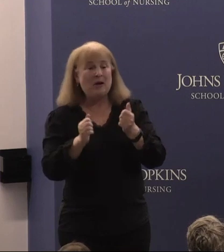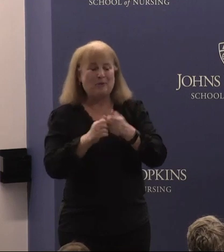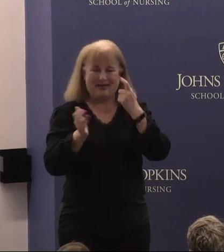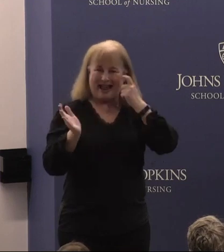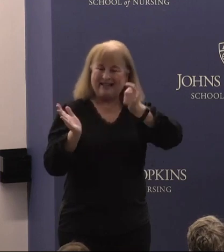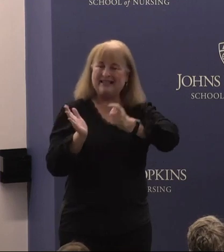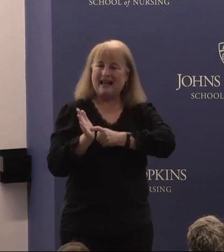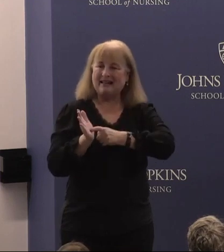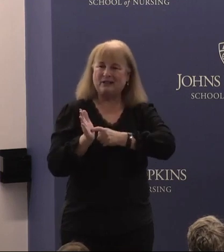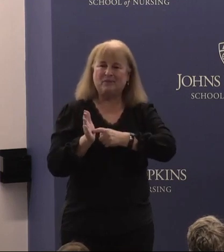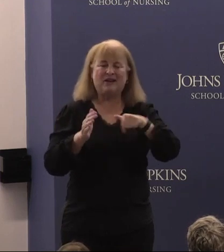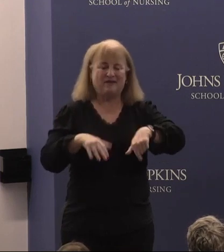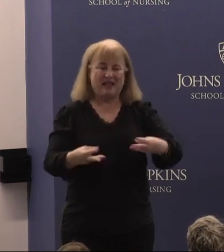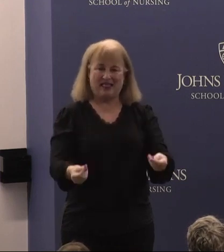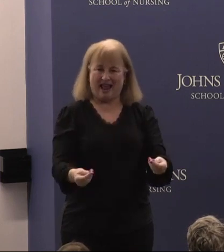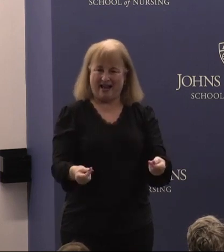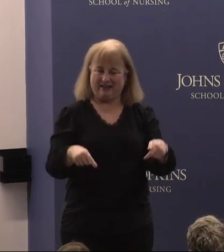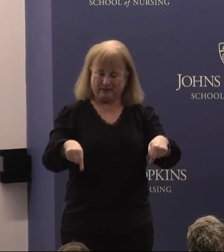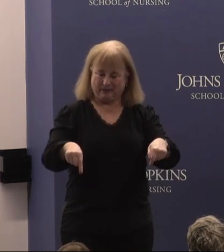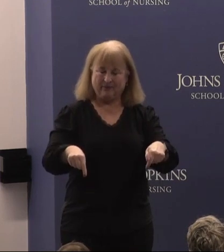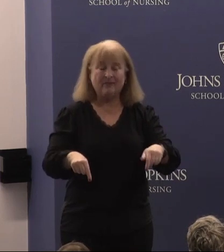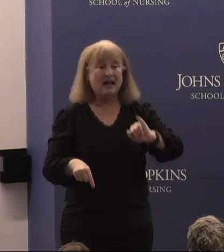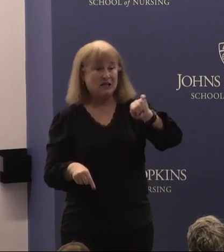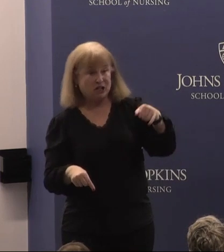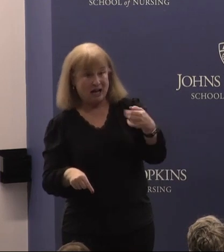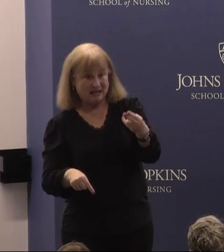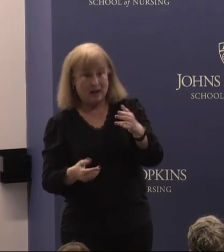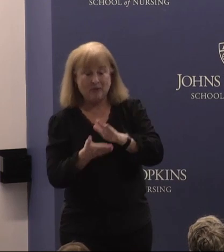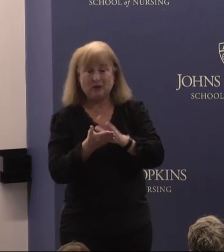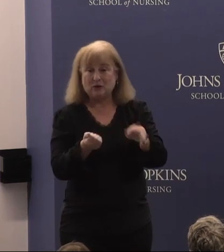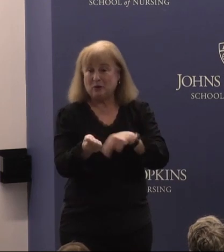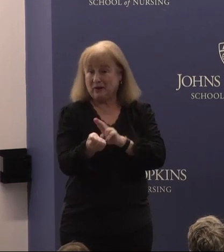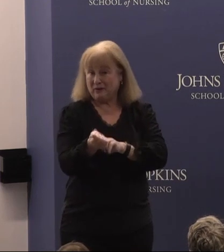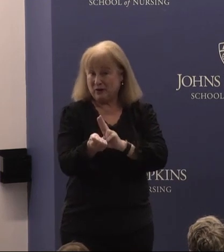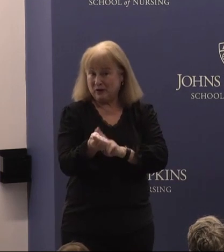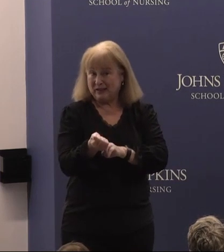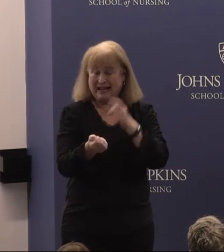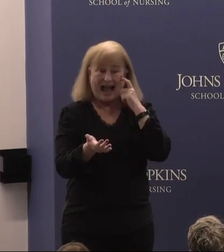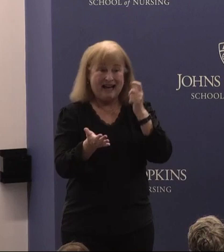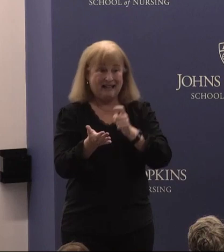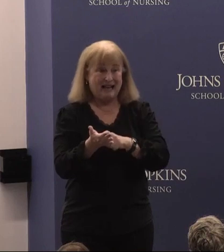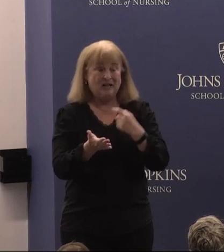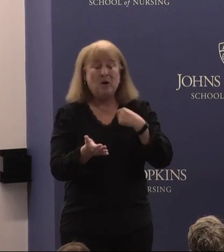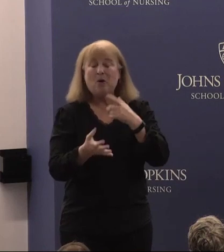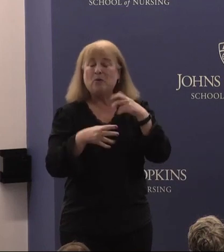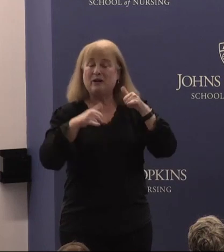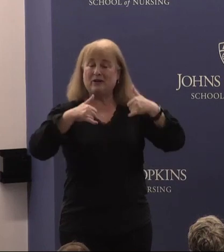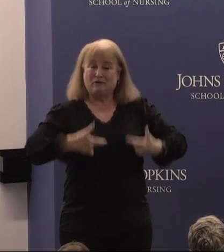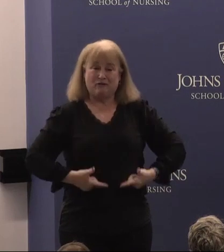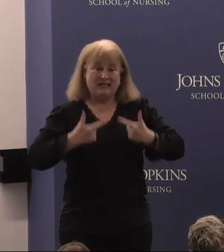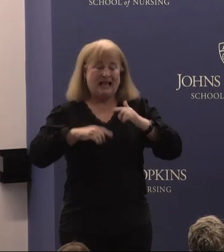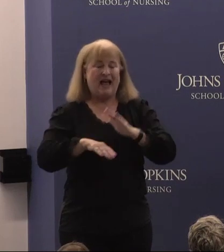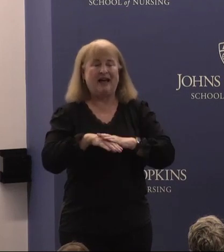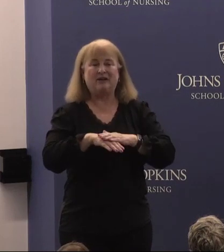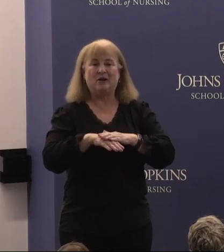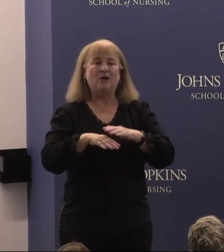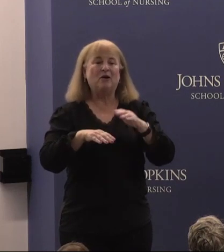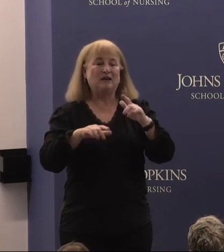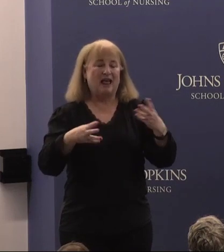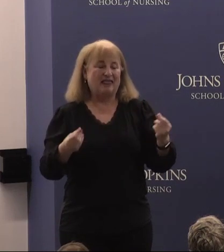of the land. The Johns Hopkins School of Nursing acknowledges We reside on unseated lands of the